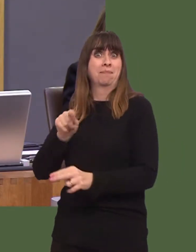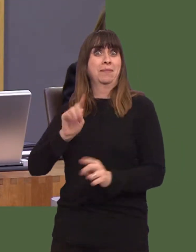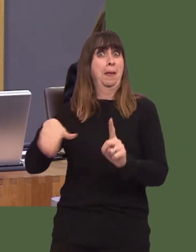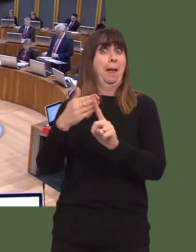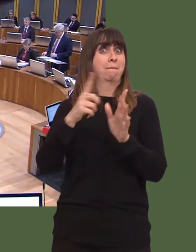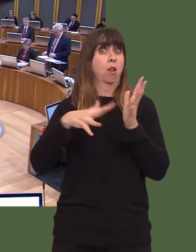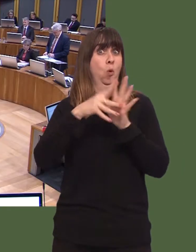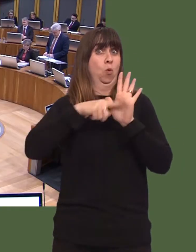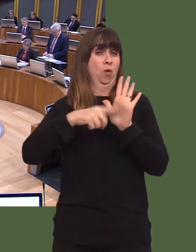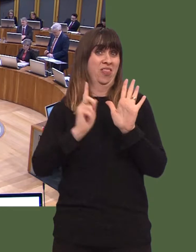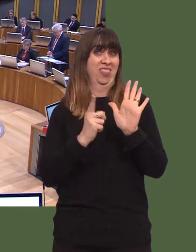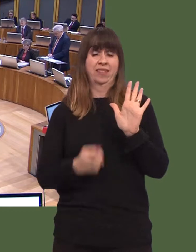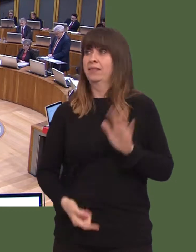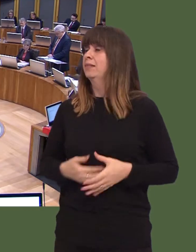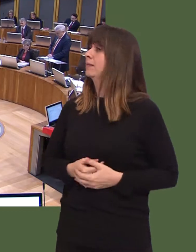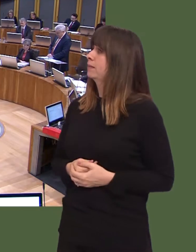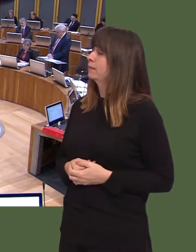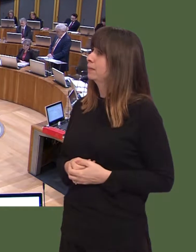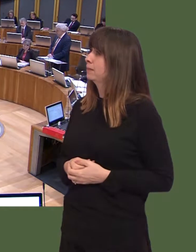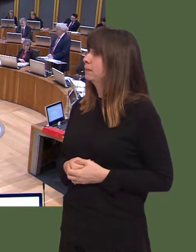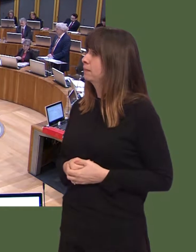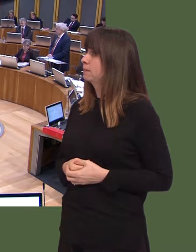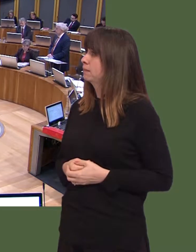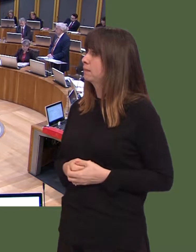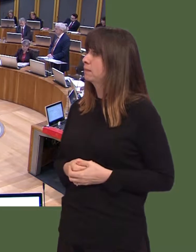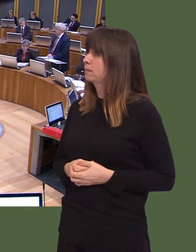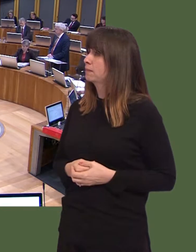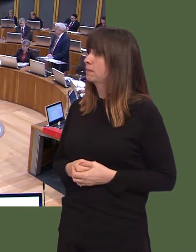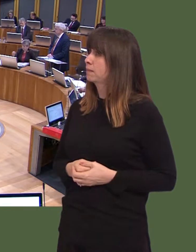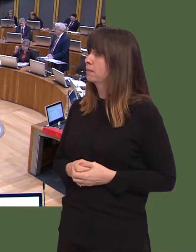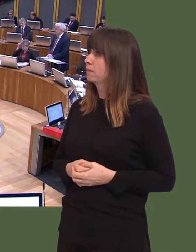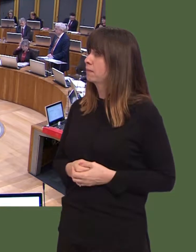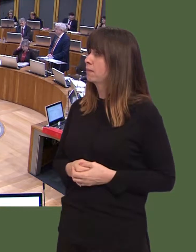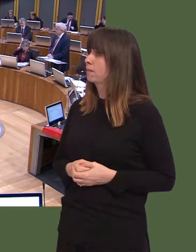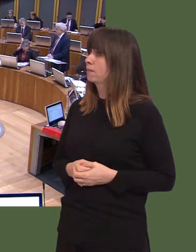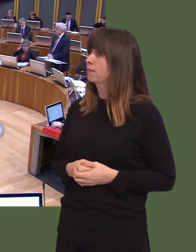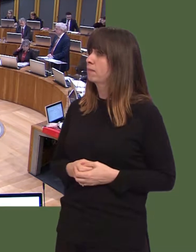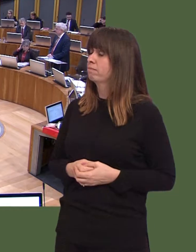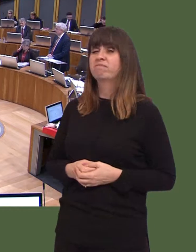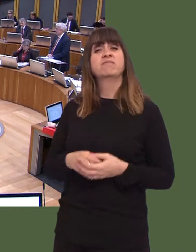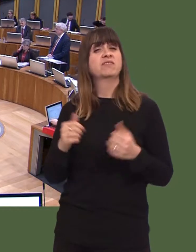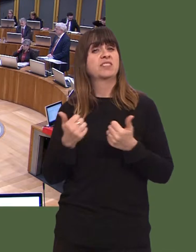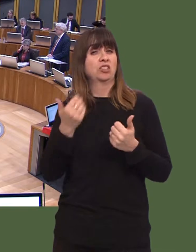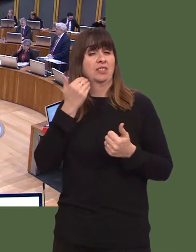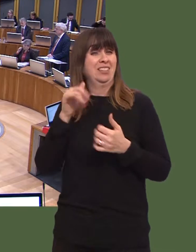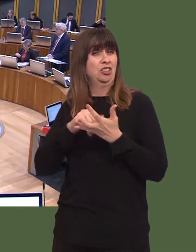Bethan Jenkins: First Minister, as has already been mentioned, Shelter are gravely concerned